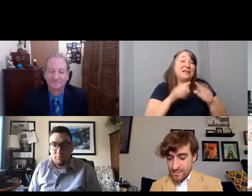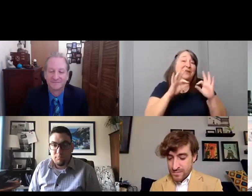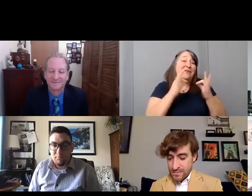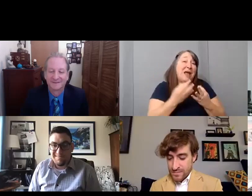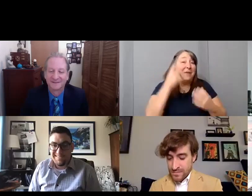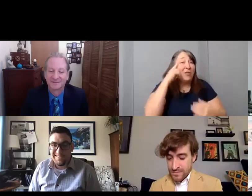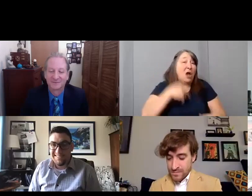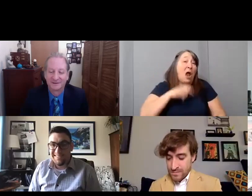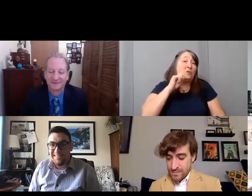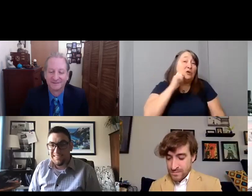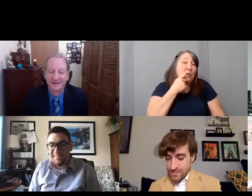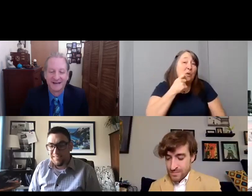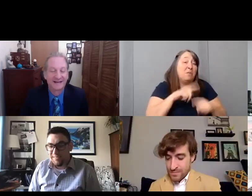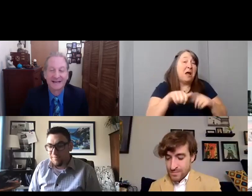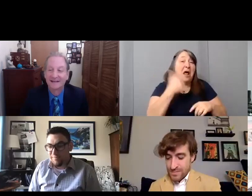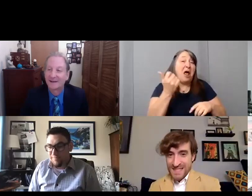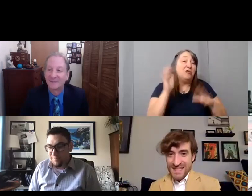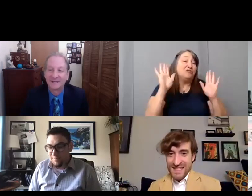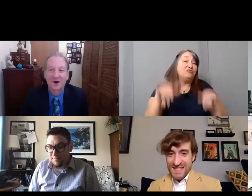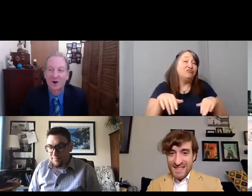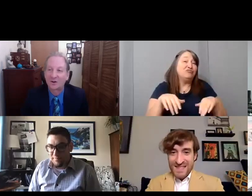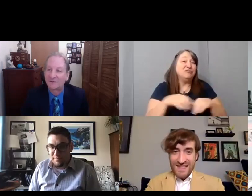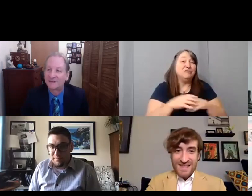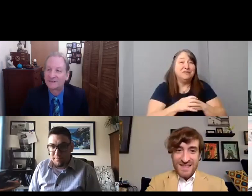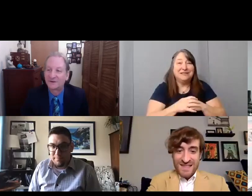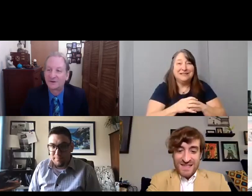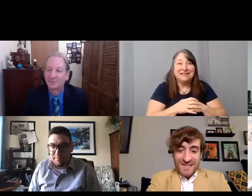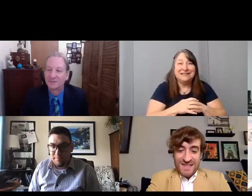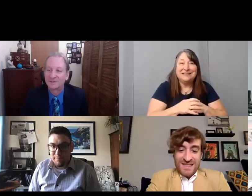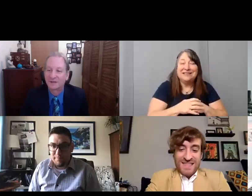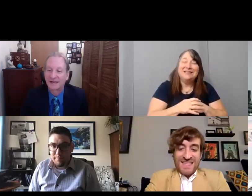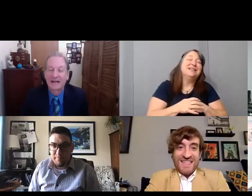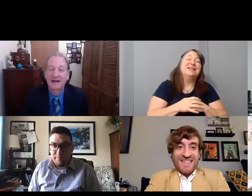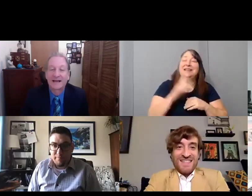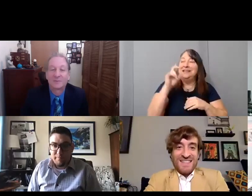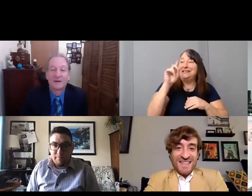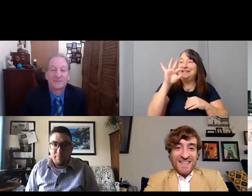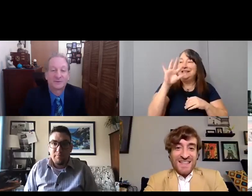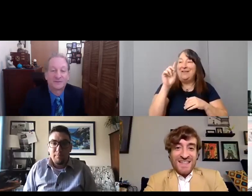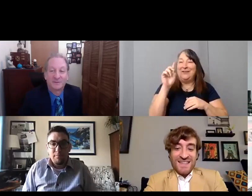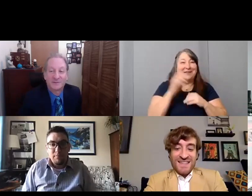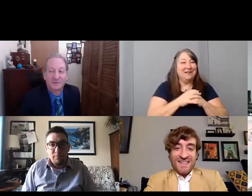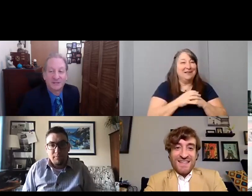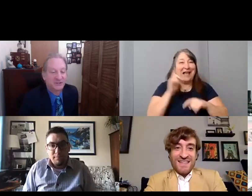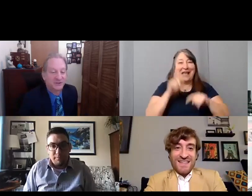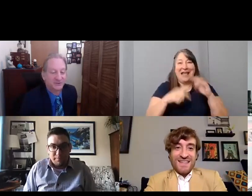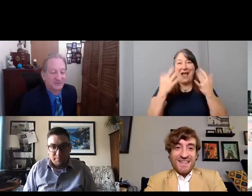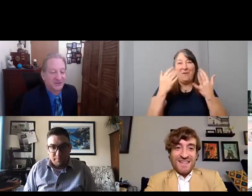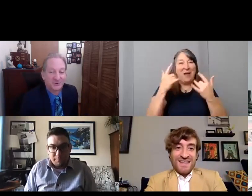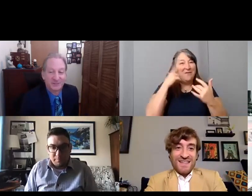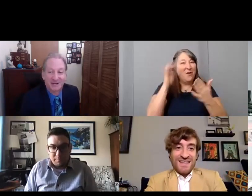[David] Again all of these films… I can't wait for the films for this year to come out.